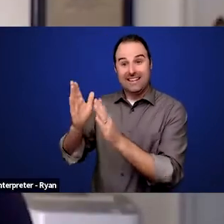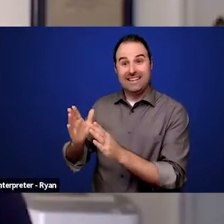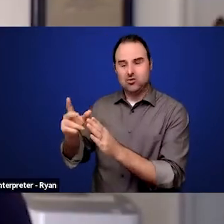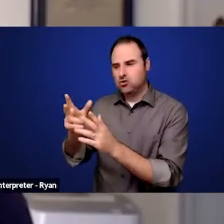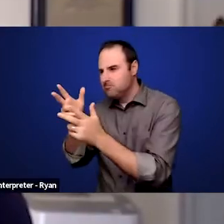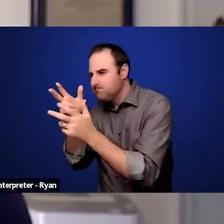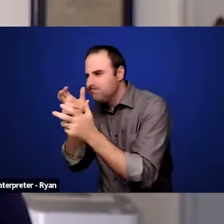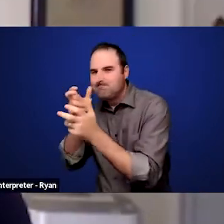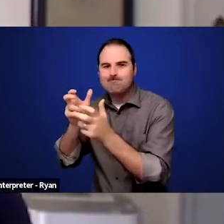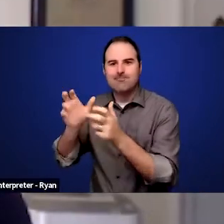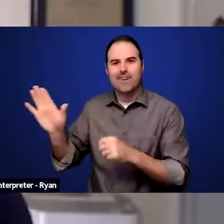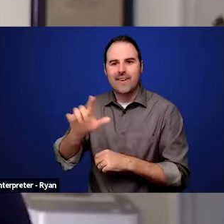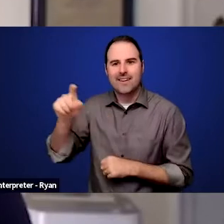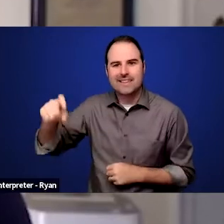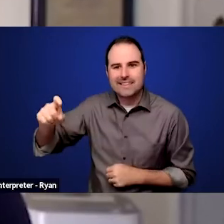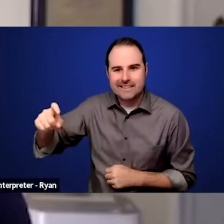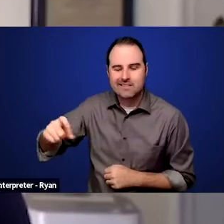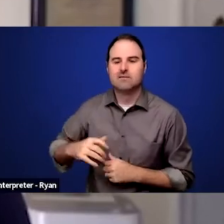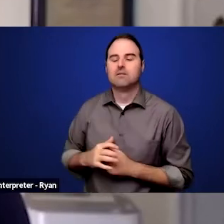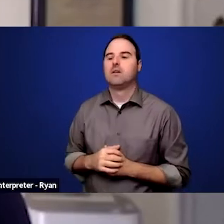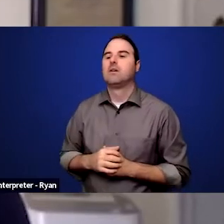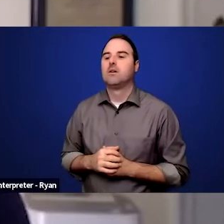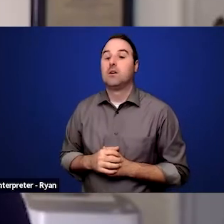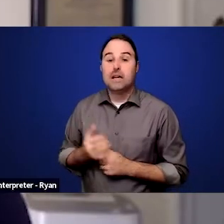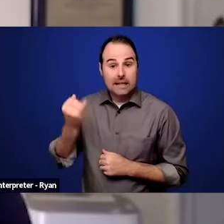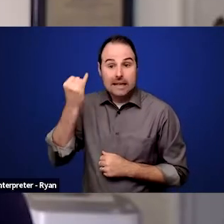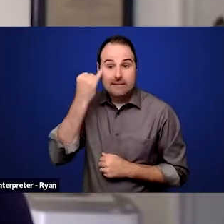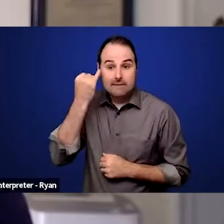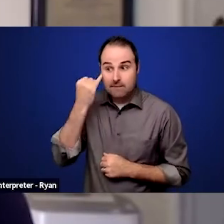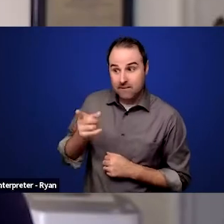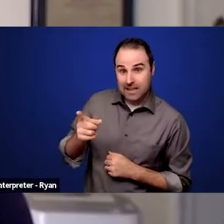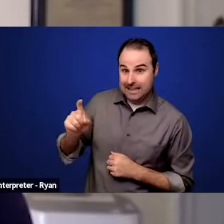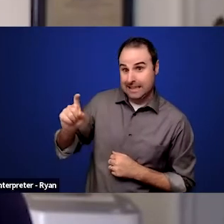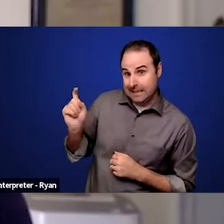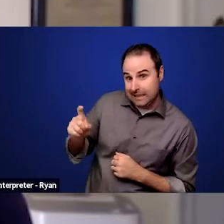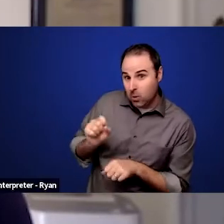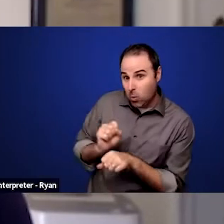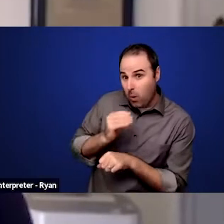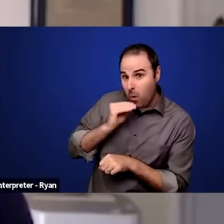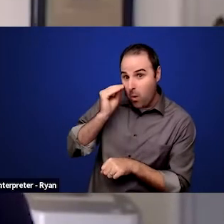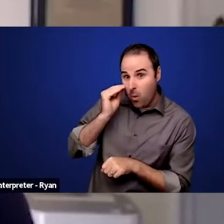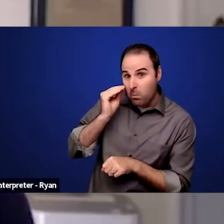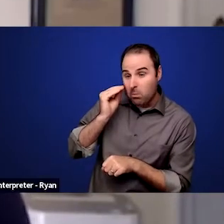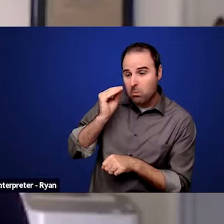at home when it is what they need to do, and it's usually not an either/or situation